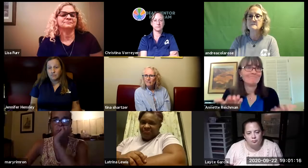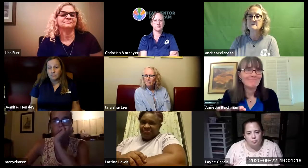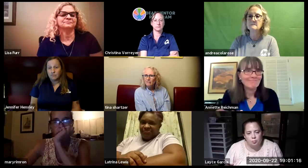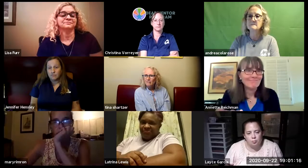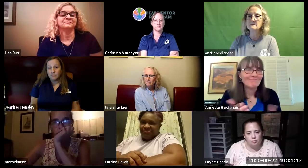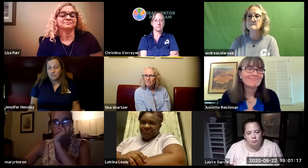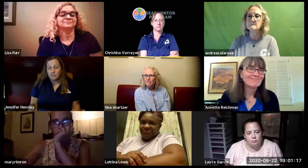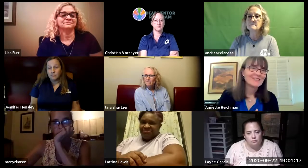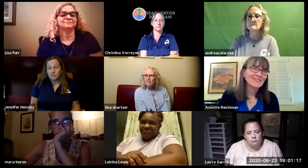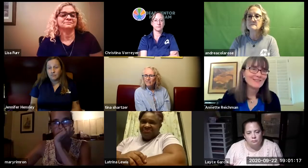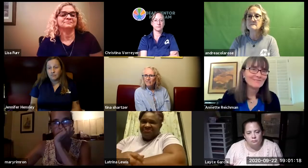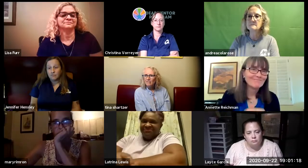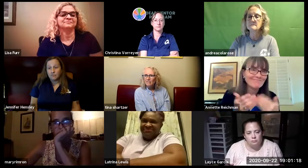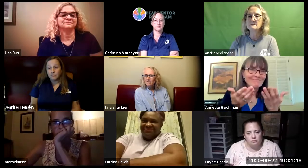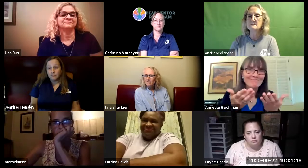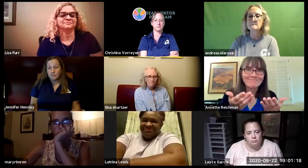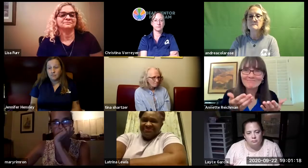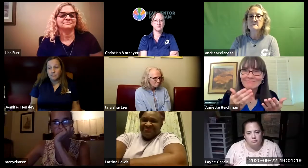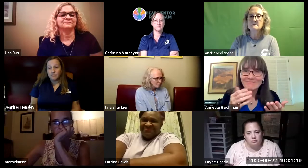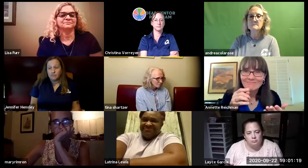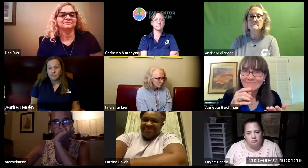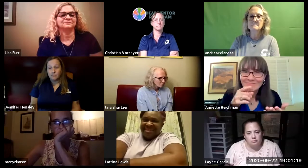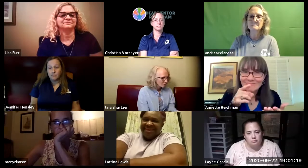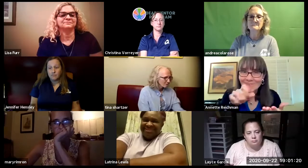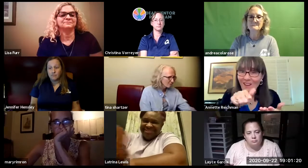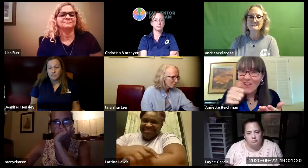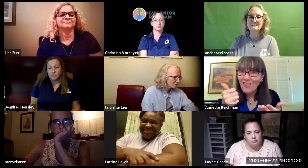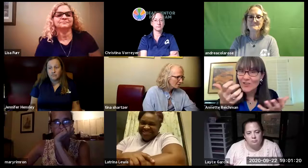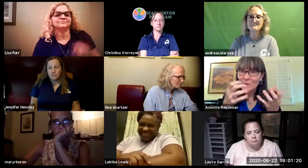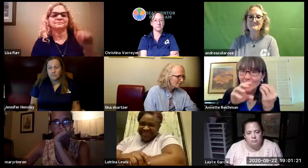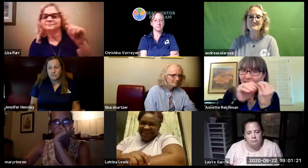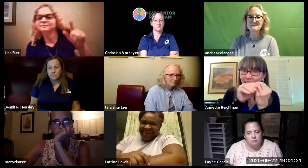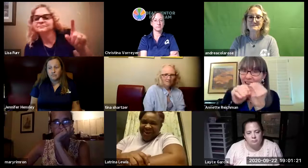distant learning and read books to our children